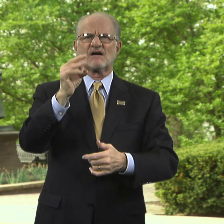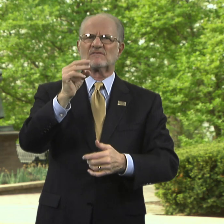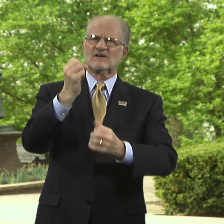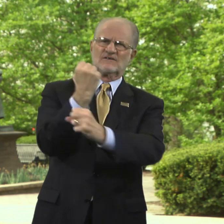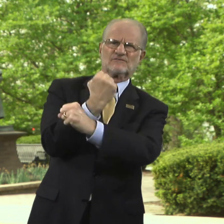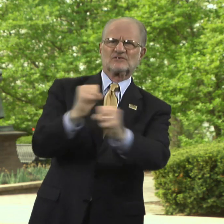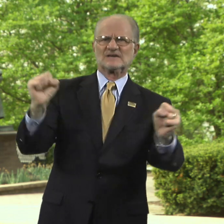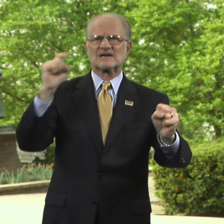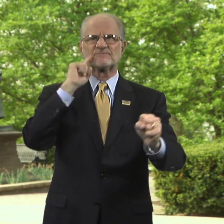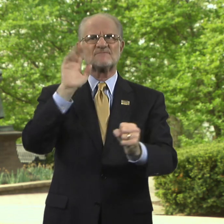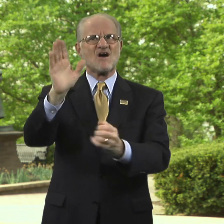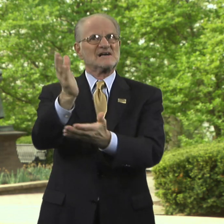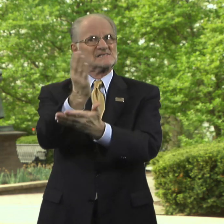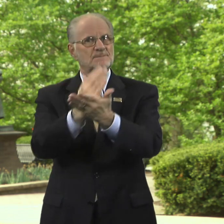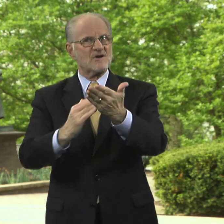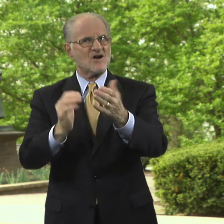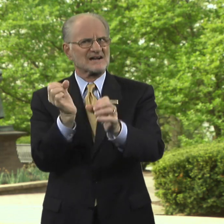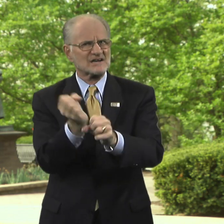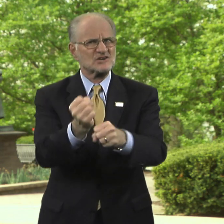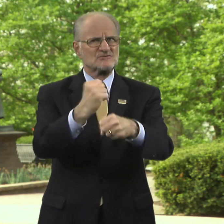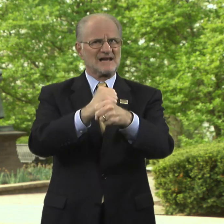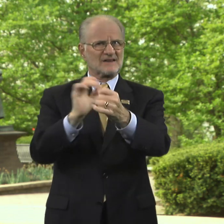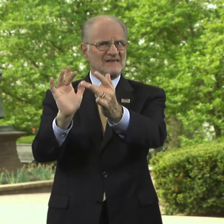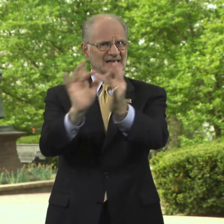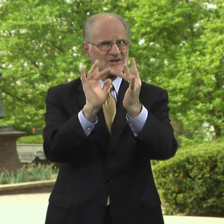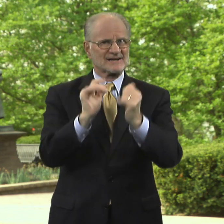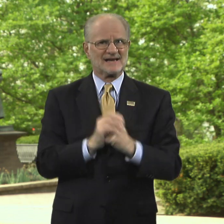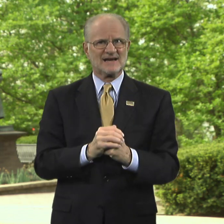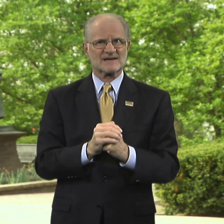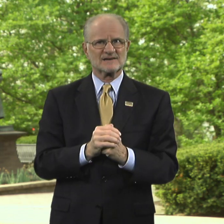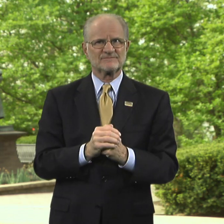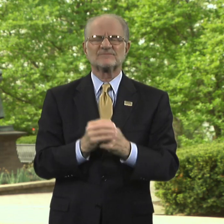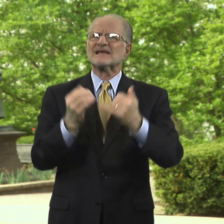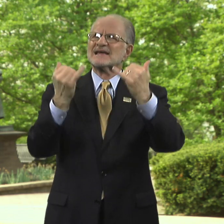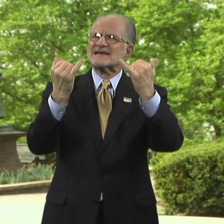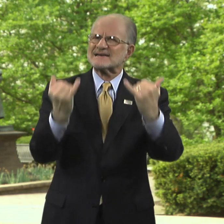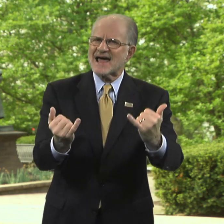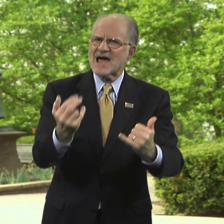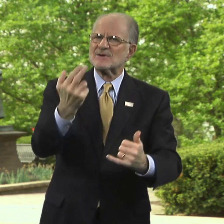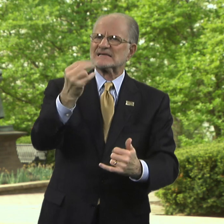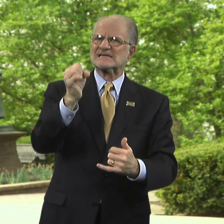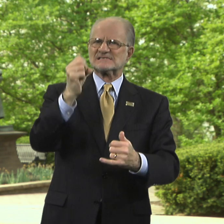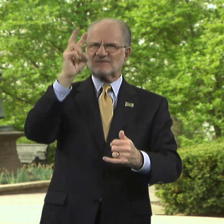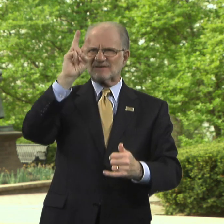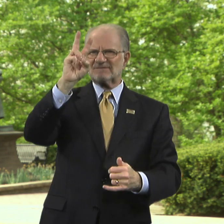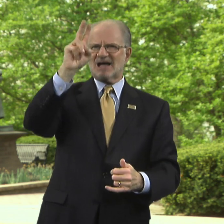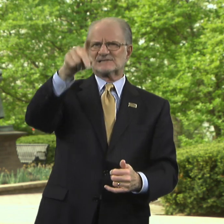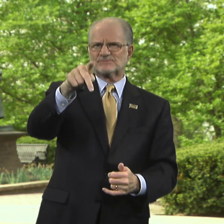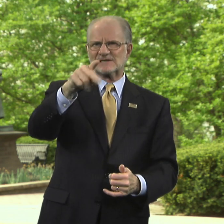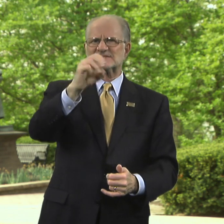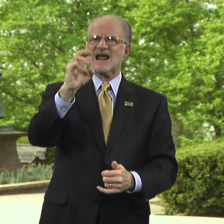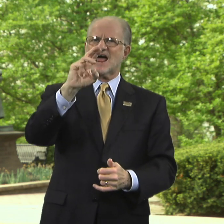for his part in creating the Internet. Now, he is Vice President